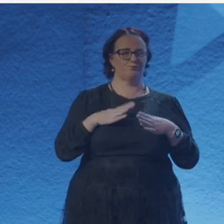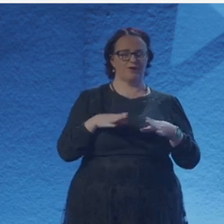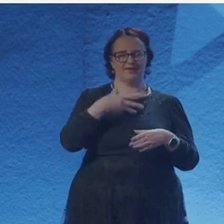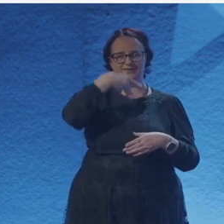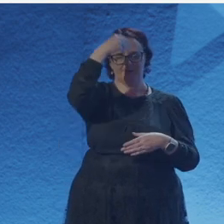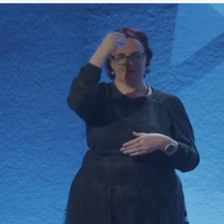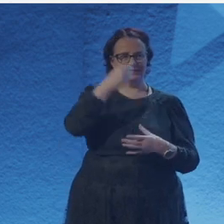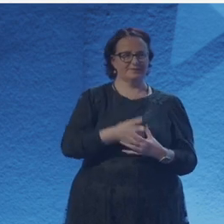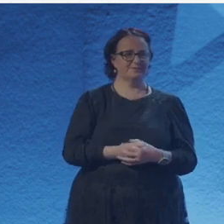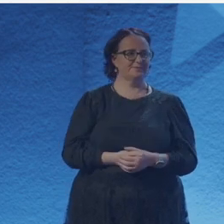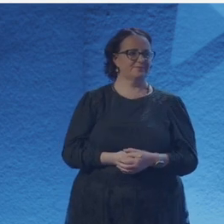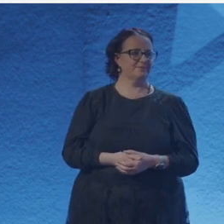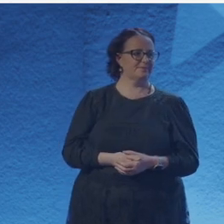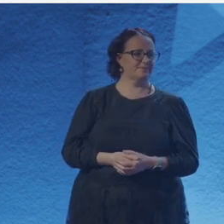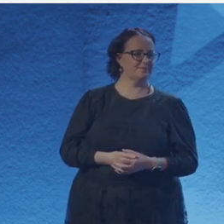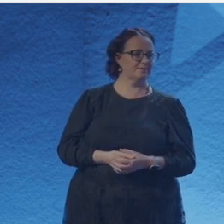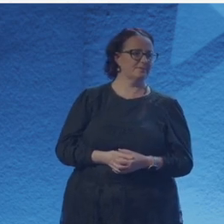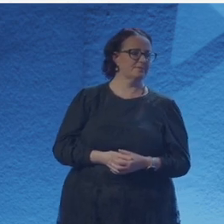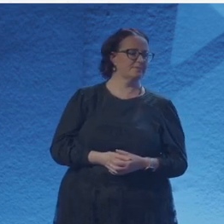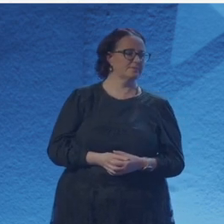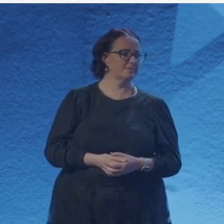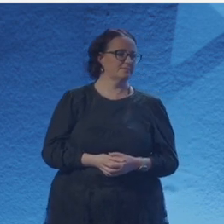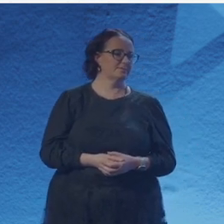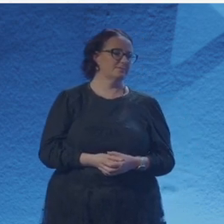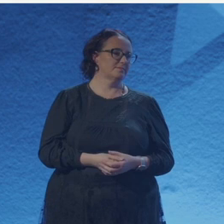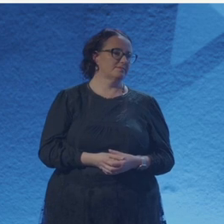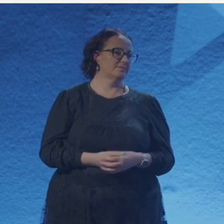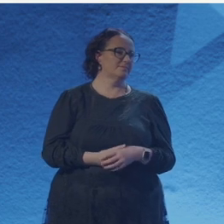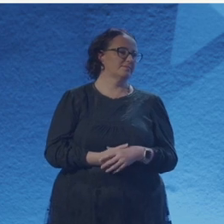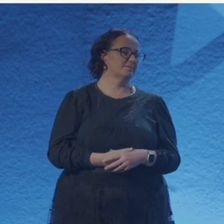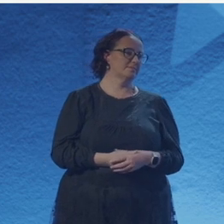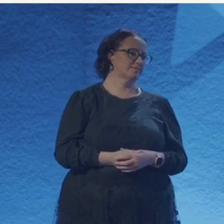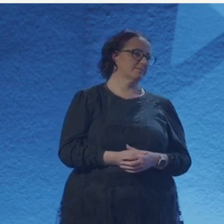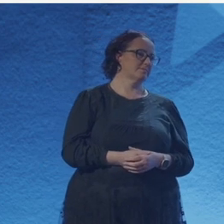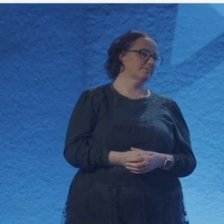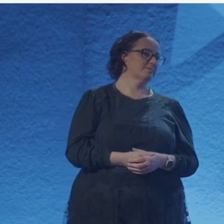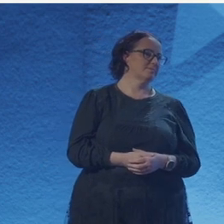But if anyone has a question, now is your time